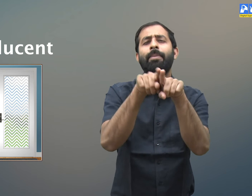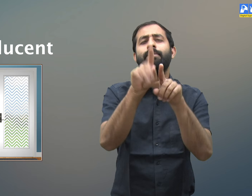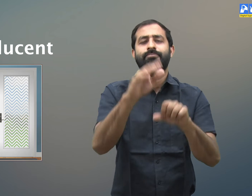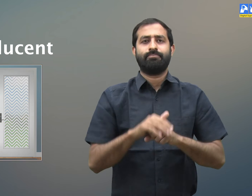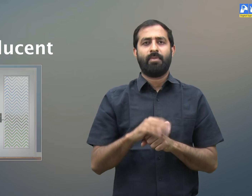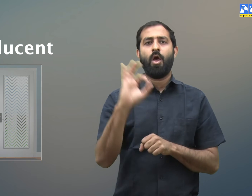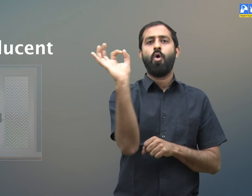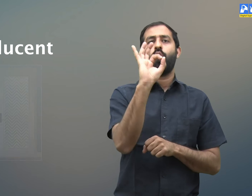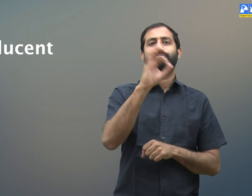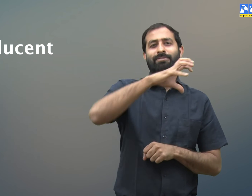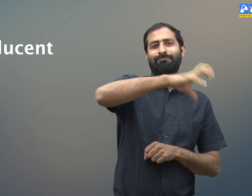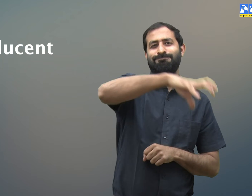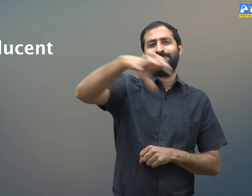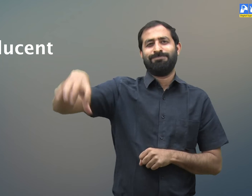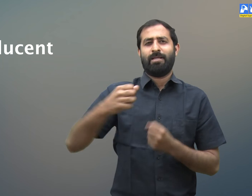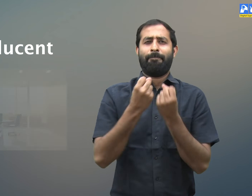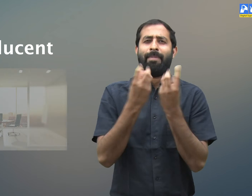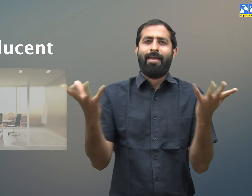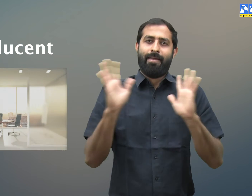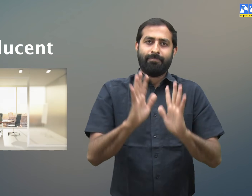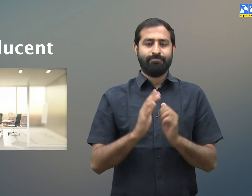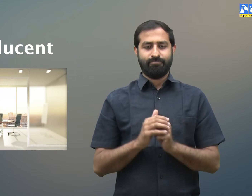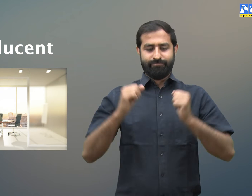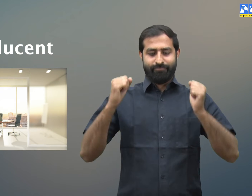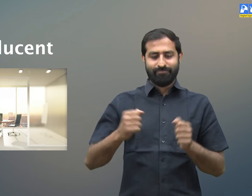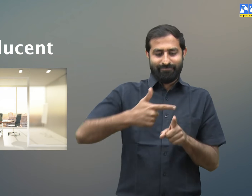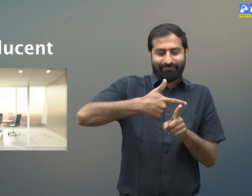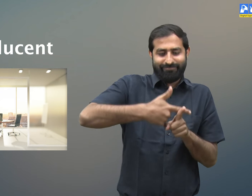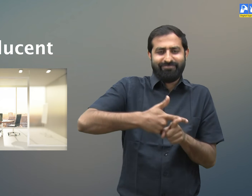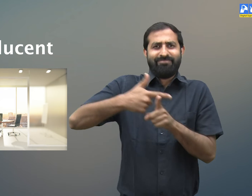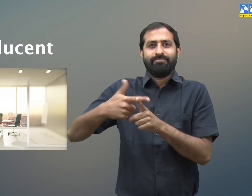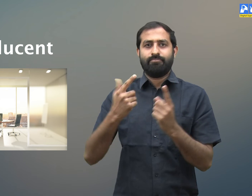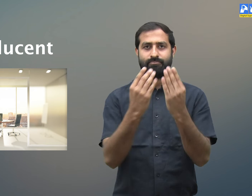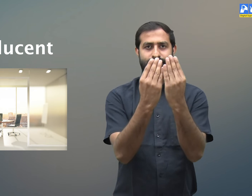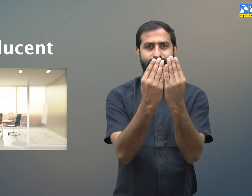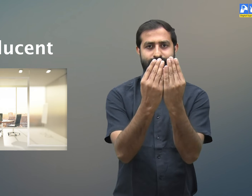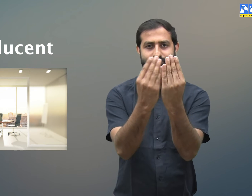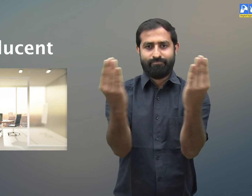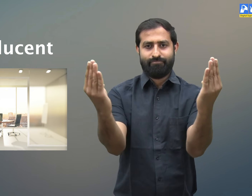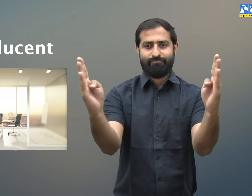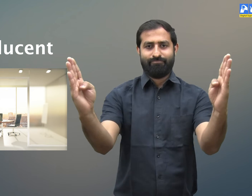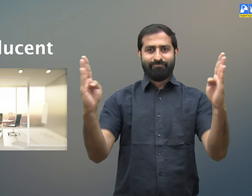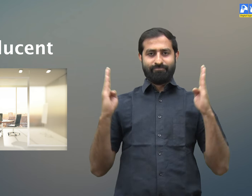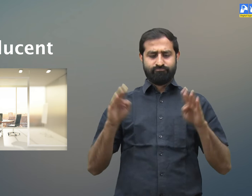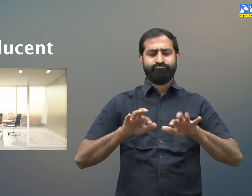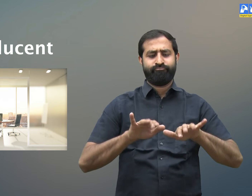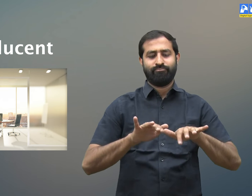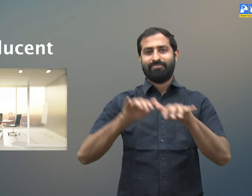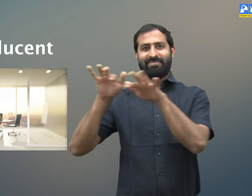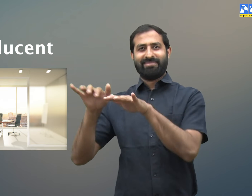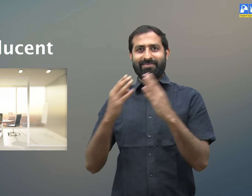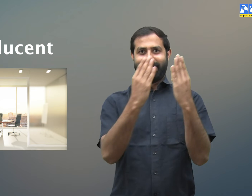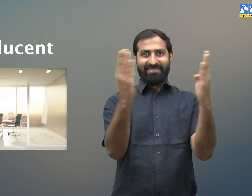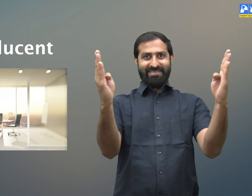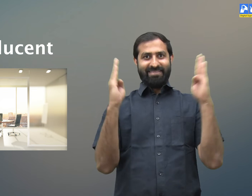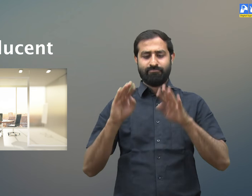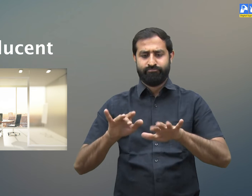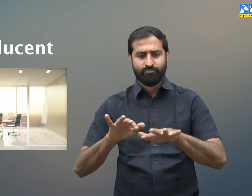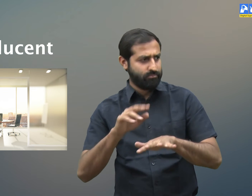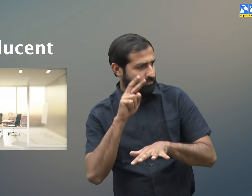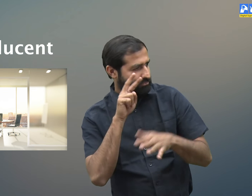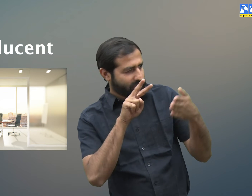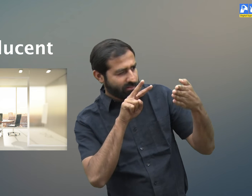Another example, you must have seen partition walls in different offices. Frosted glass are used to make those walls.